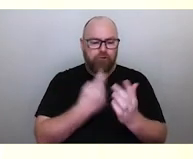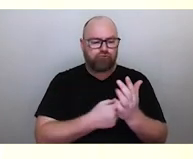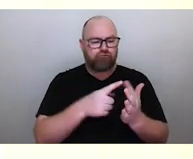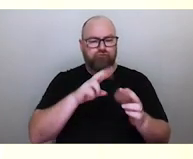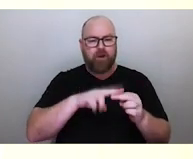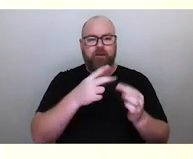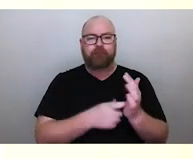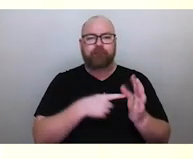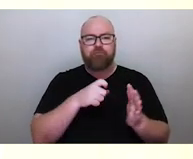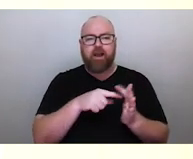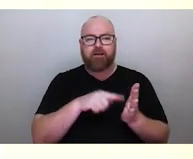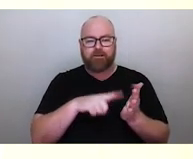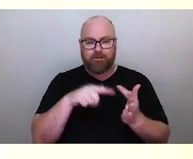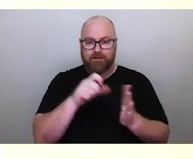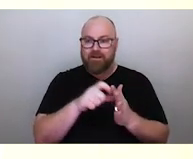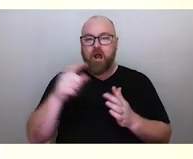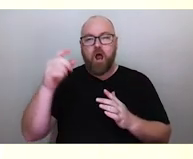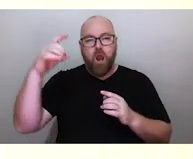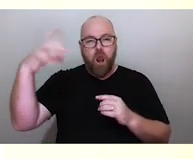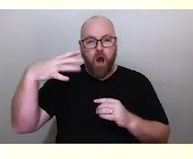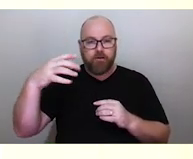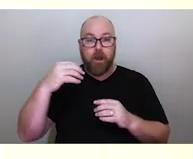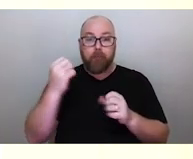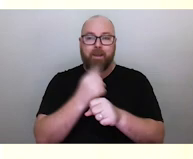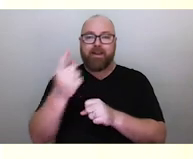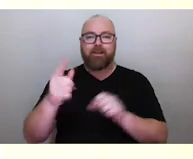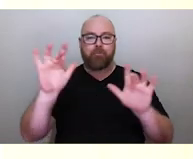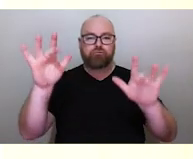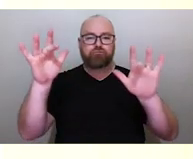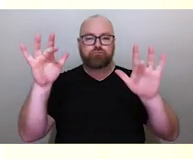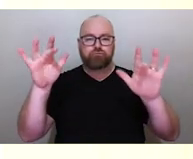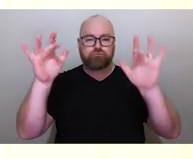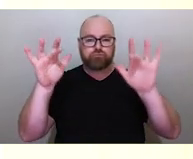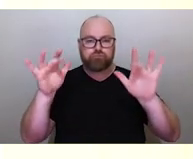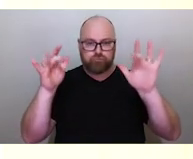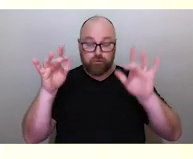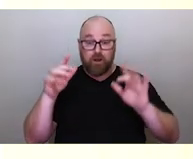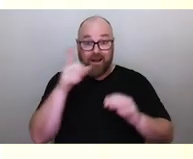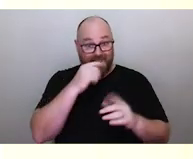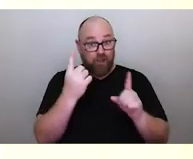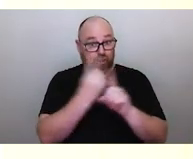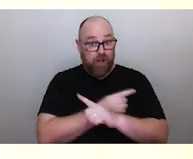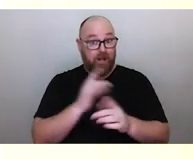and make them twinkle. It can also make them change colour. The stars can sometimes appear very sharp.